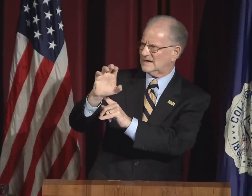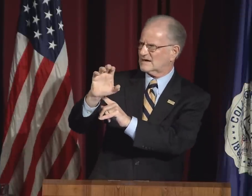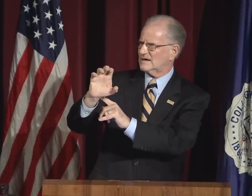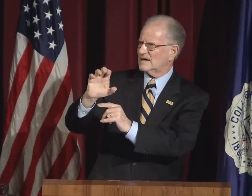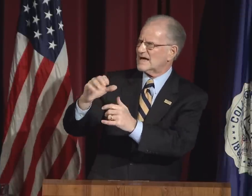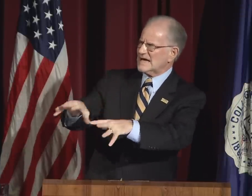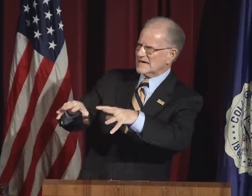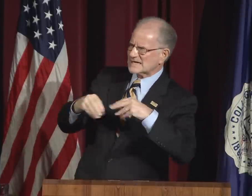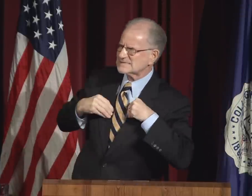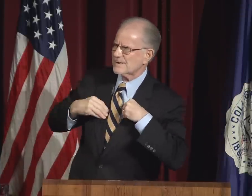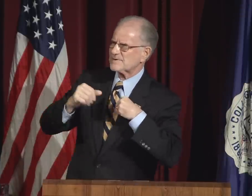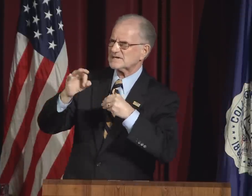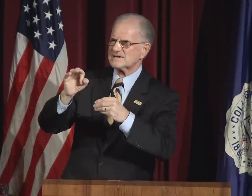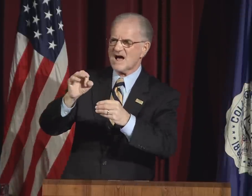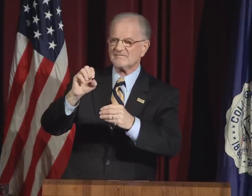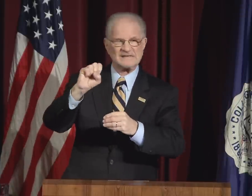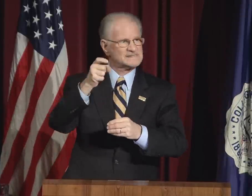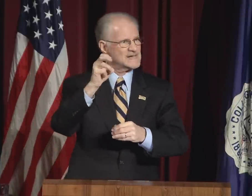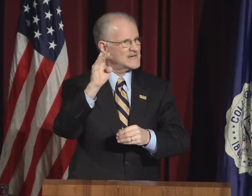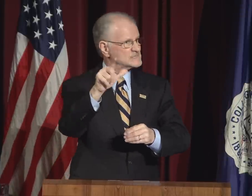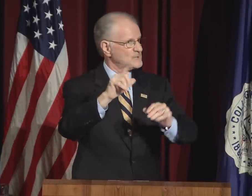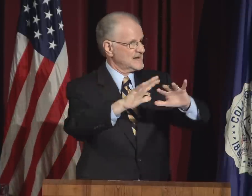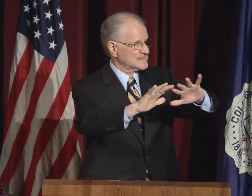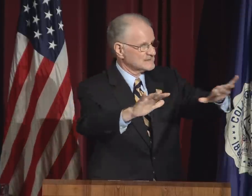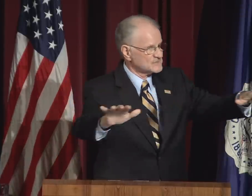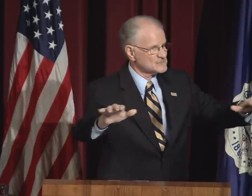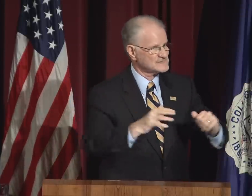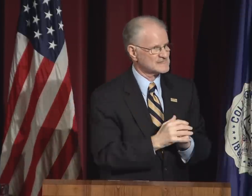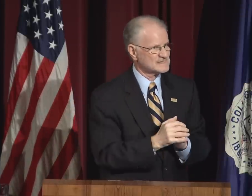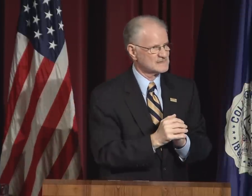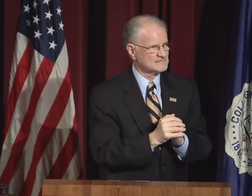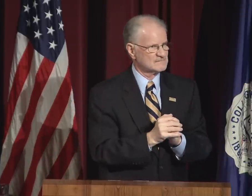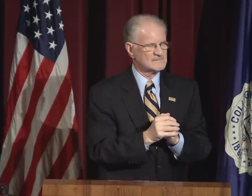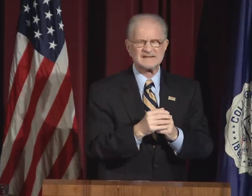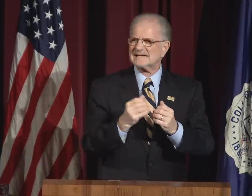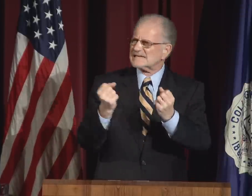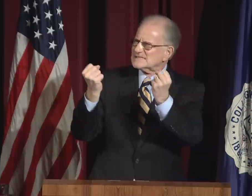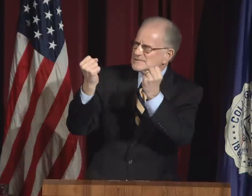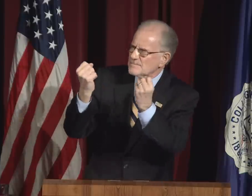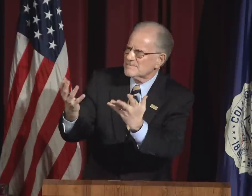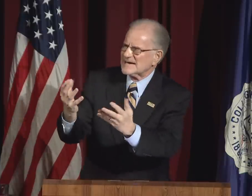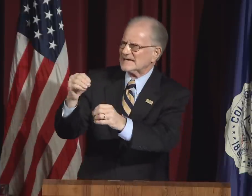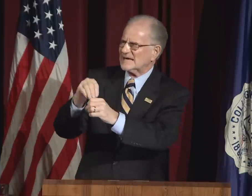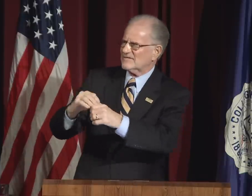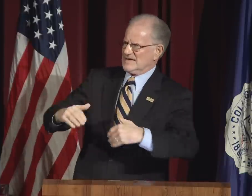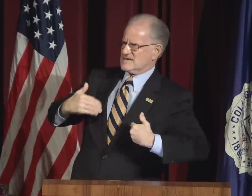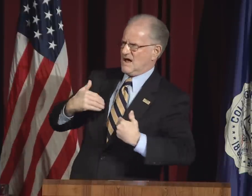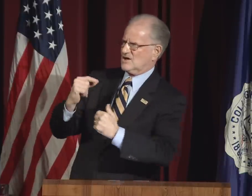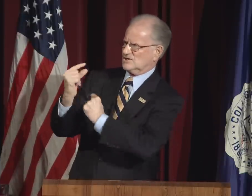open and empathic acceptance of sexual diversity.